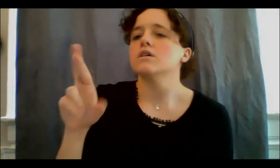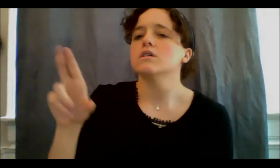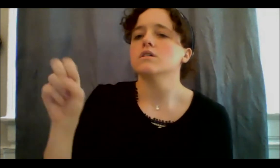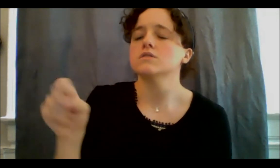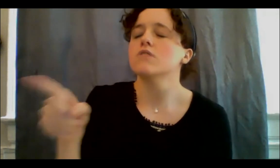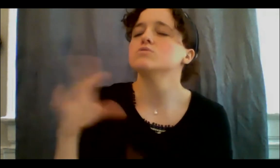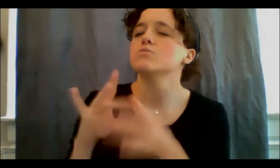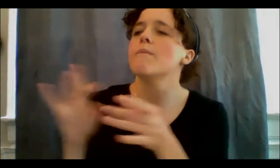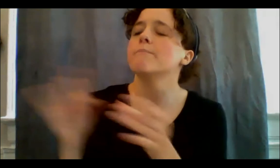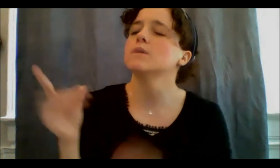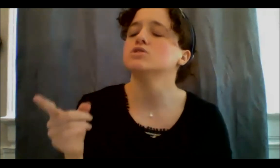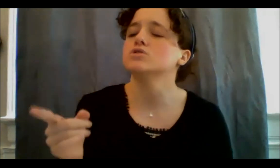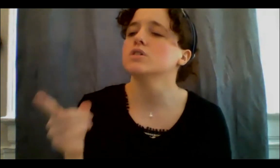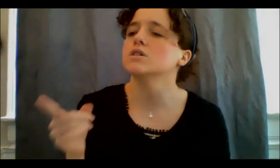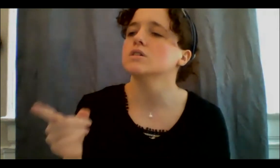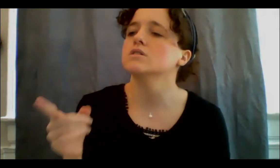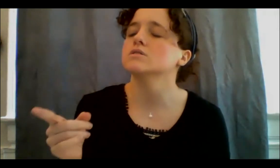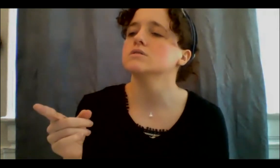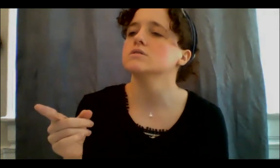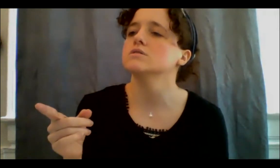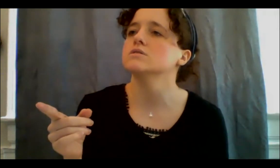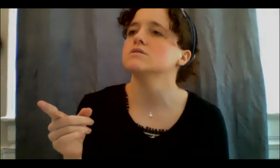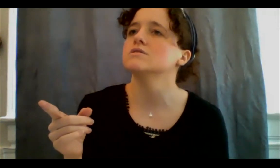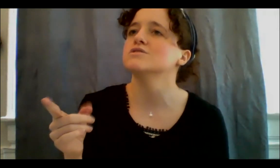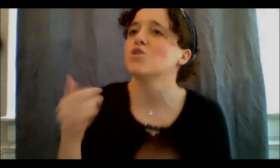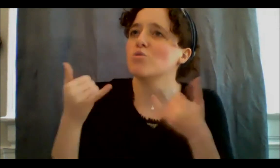everybody is understanding Black History Month, but there is another